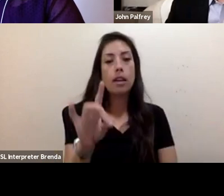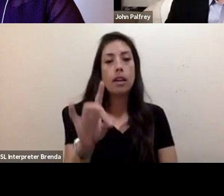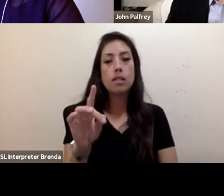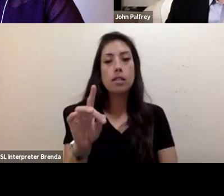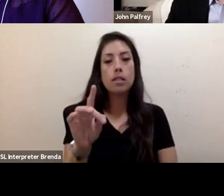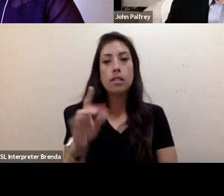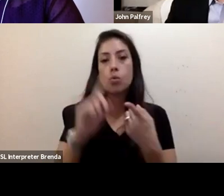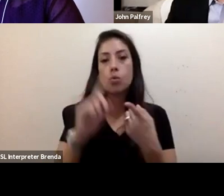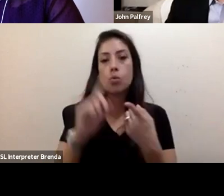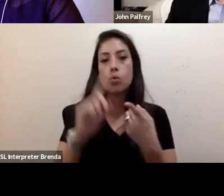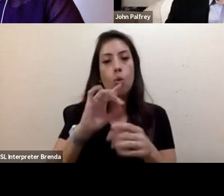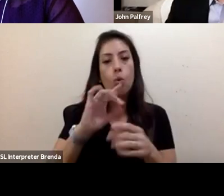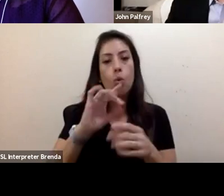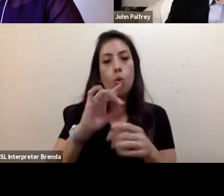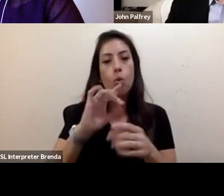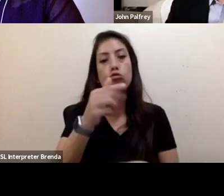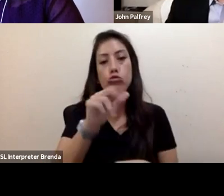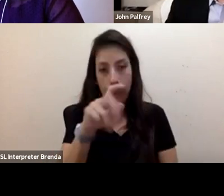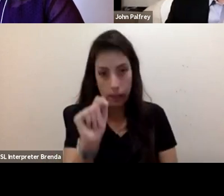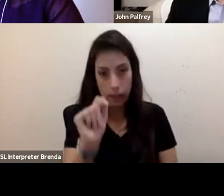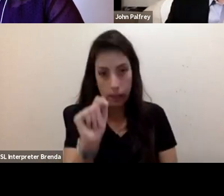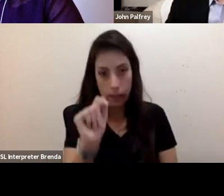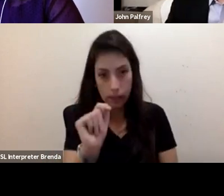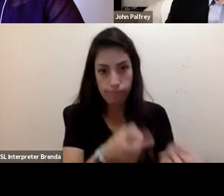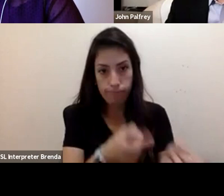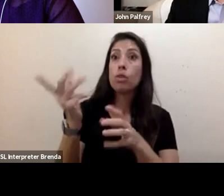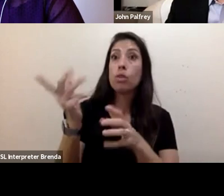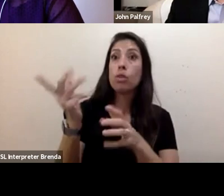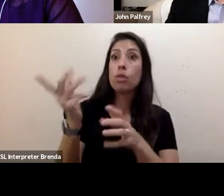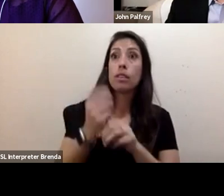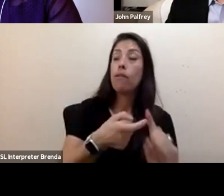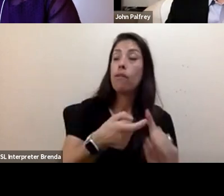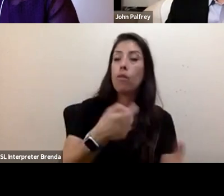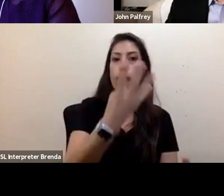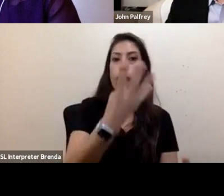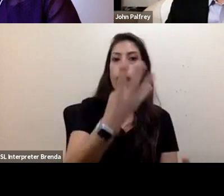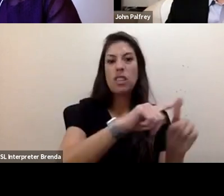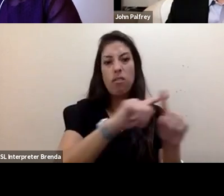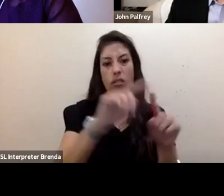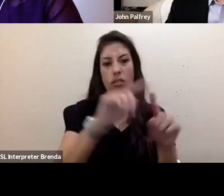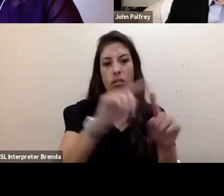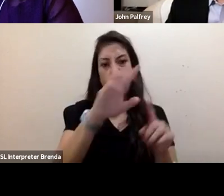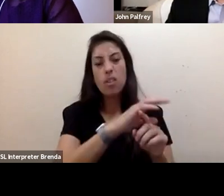which received a grant from Ford Foundation to include people with disabilities